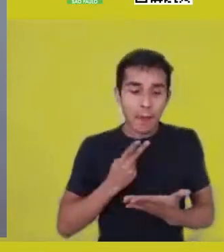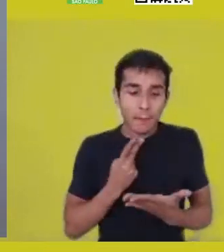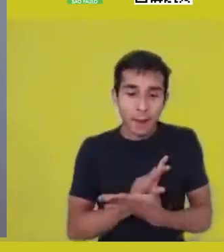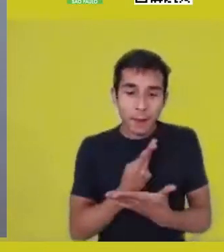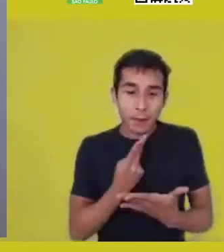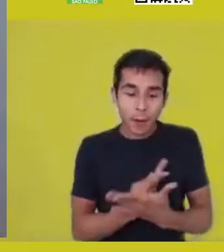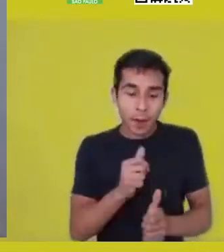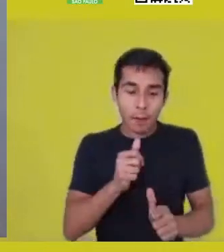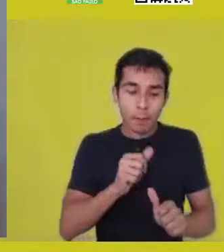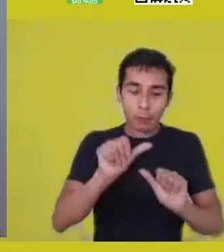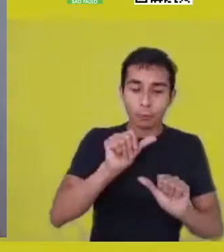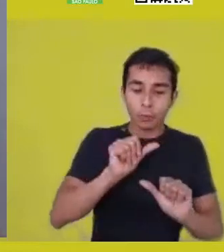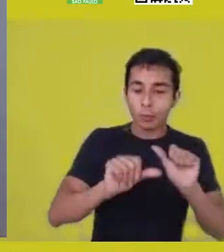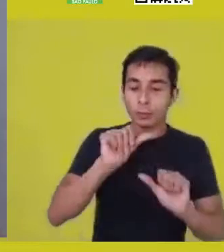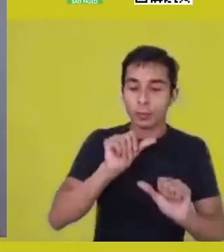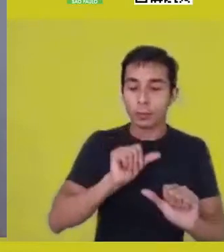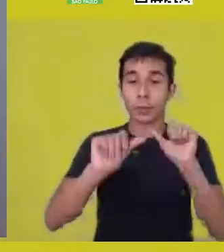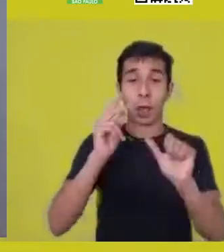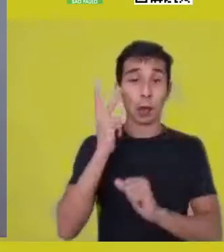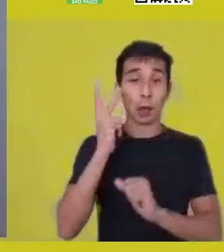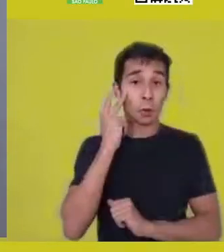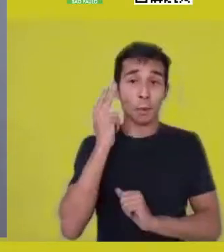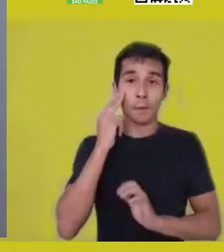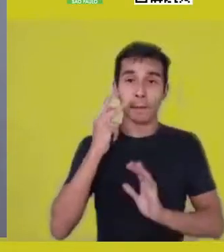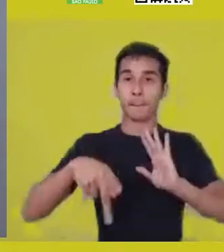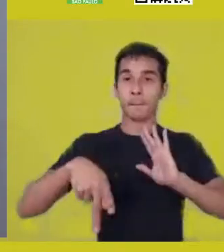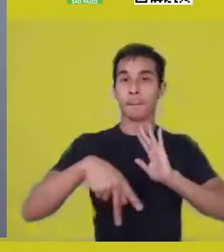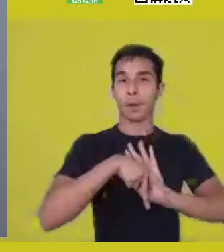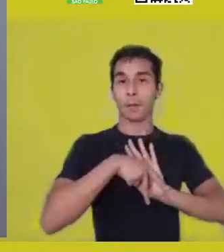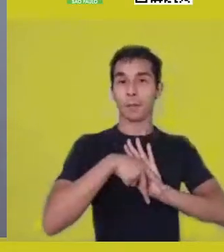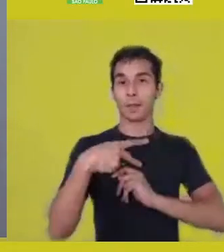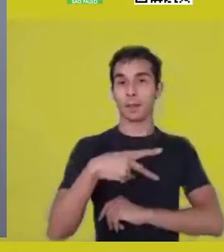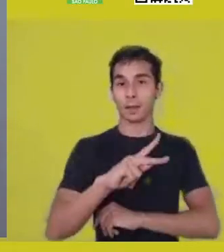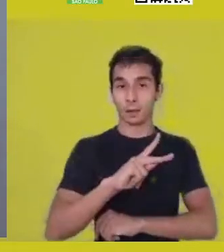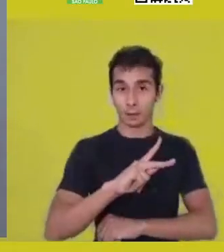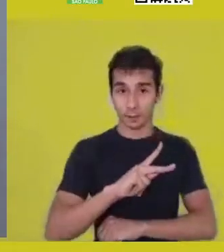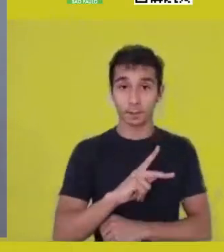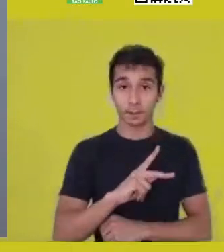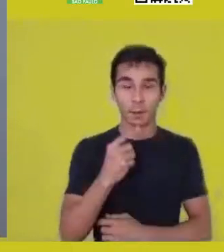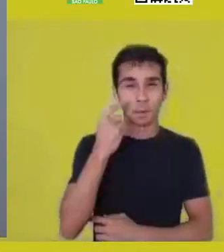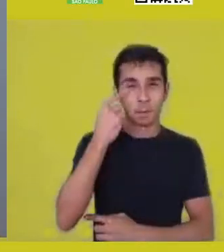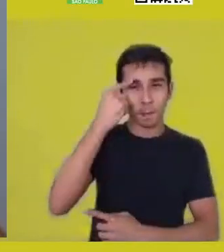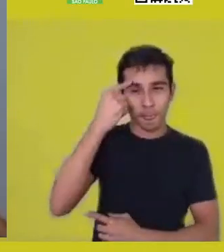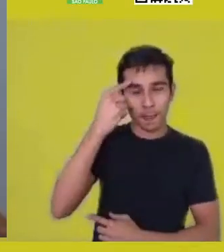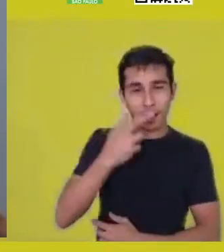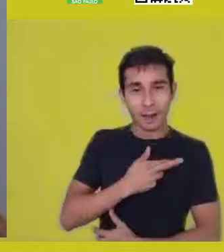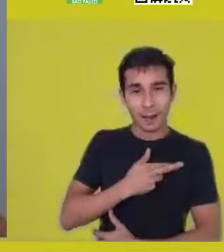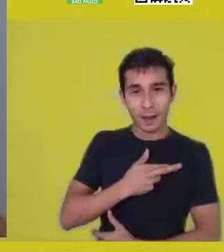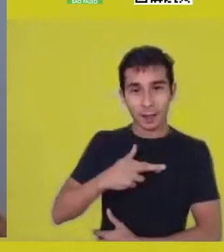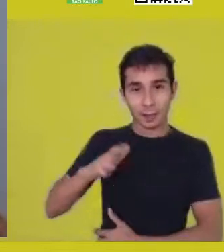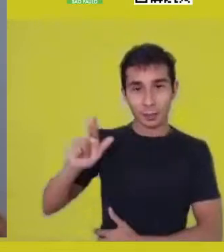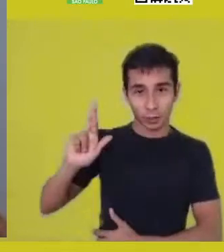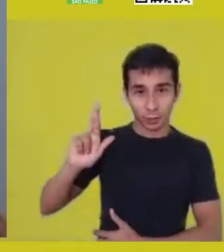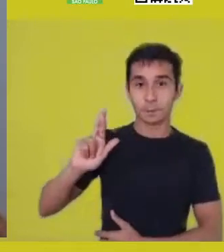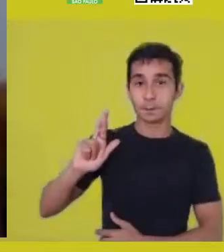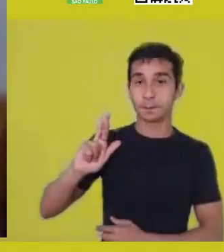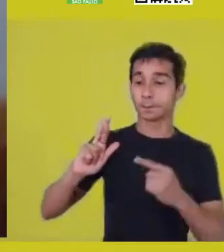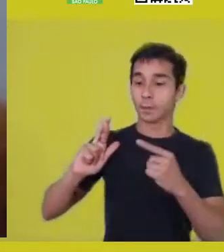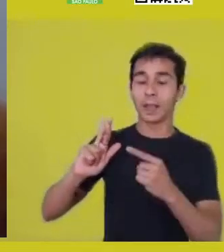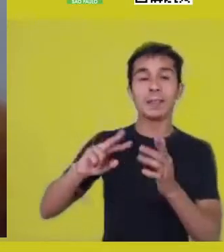So, the idea of religion, here, as connecting to something